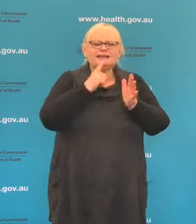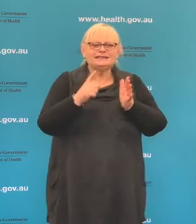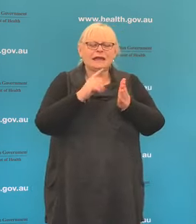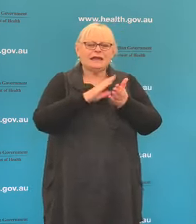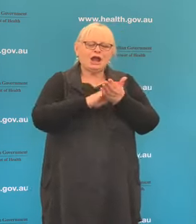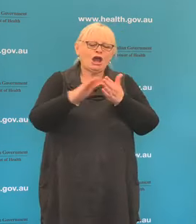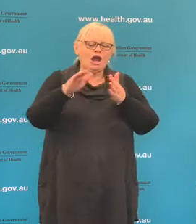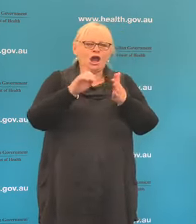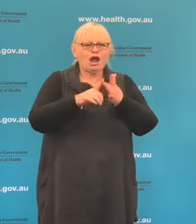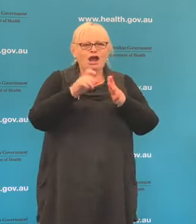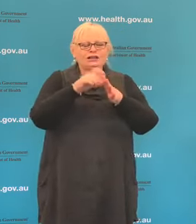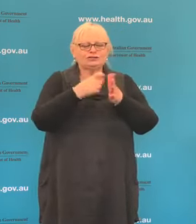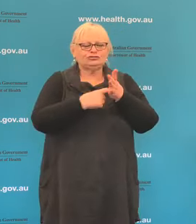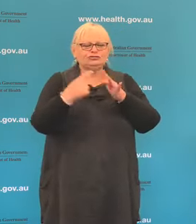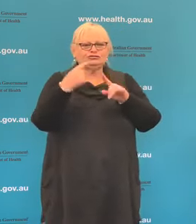Do you advise caution there?